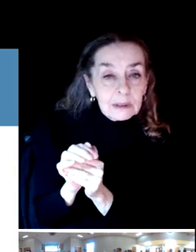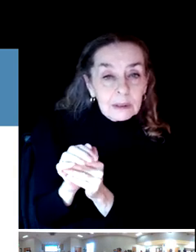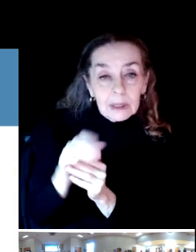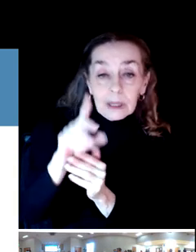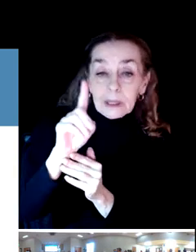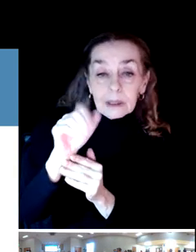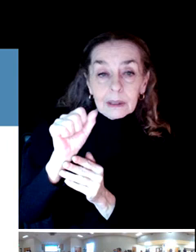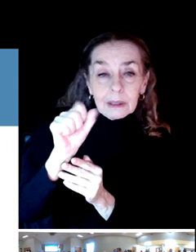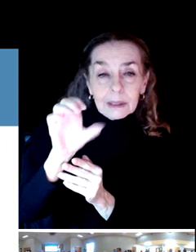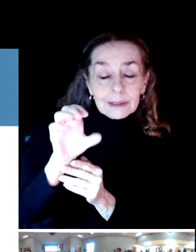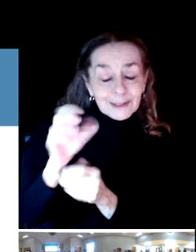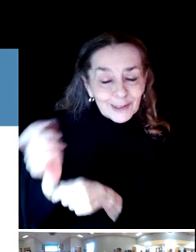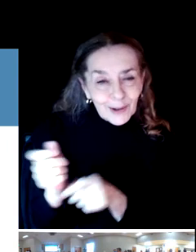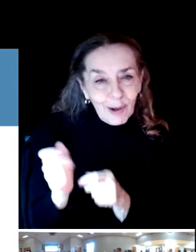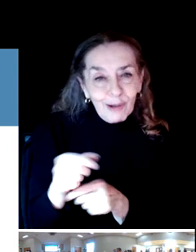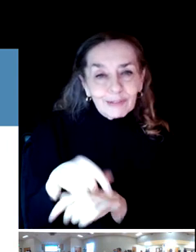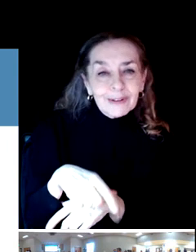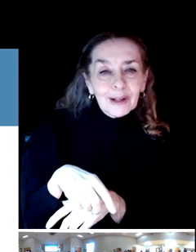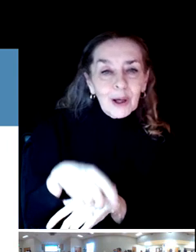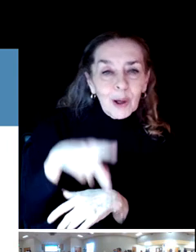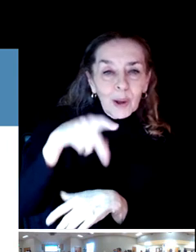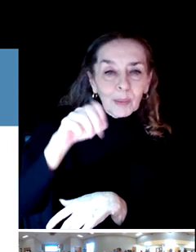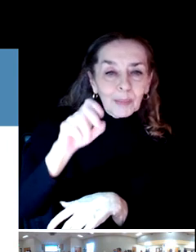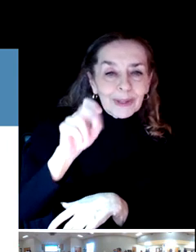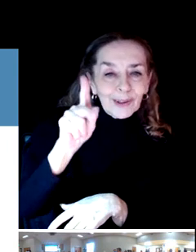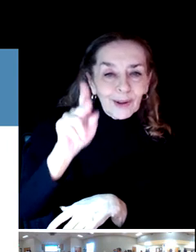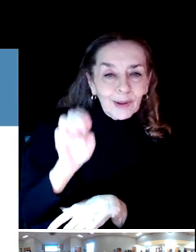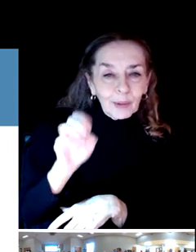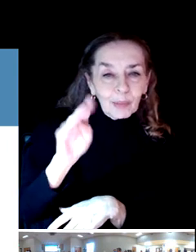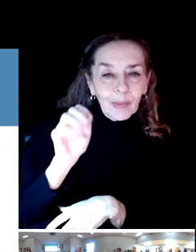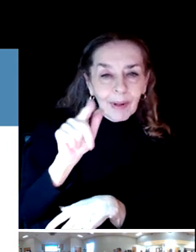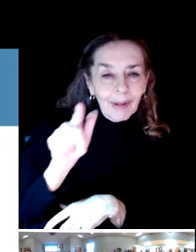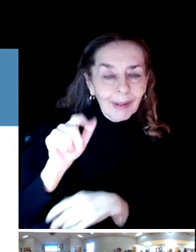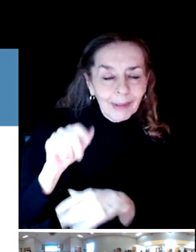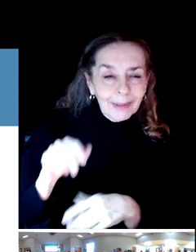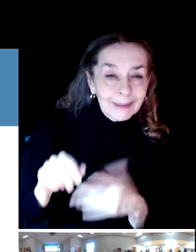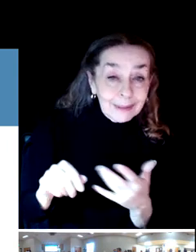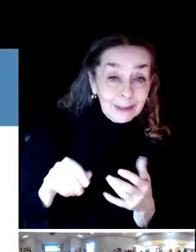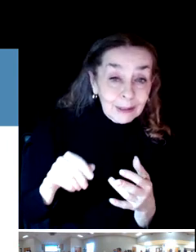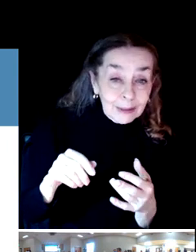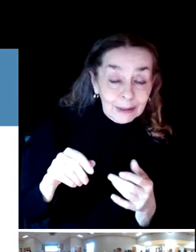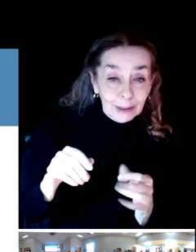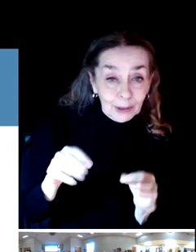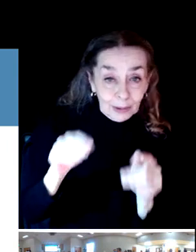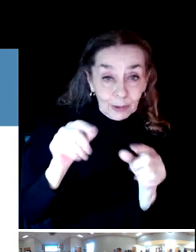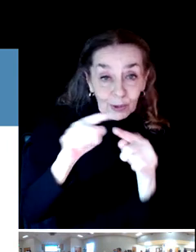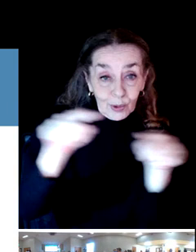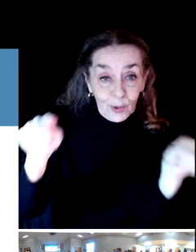And in terms of this one, I have little doubt that the survey data will probably probably